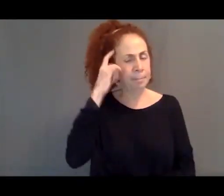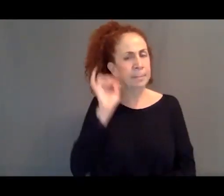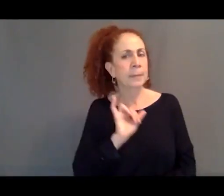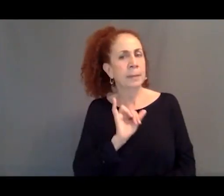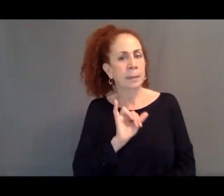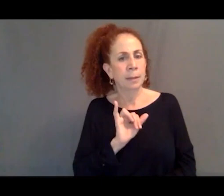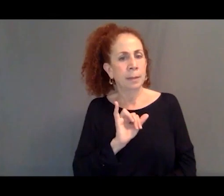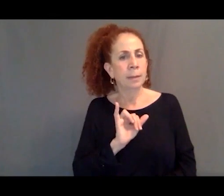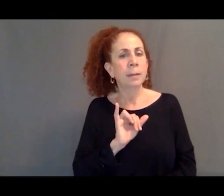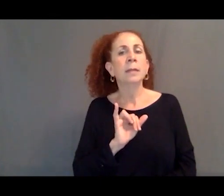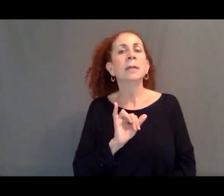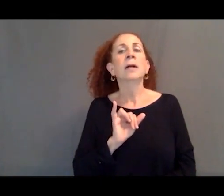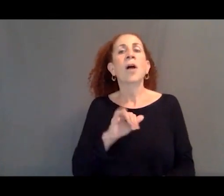those domestic politics are.